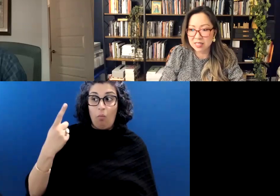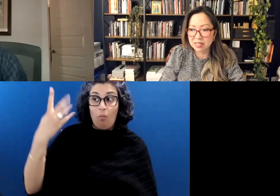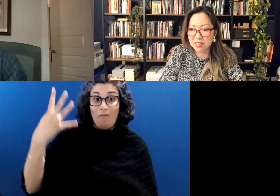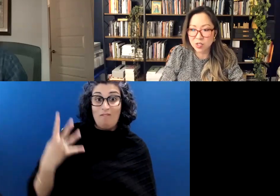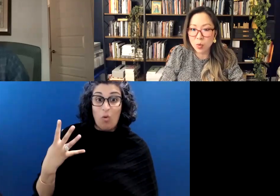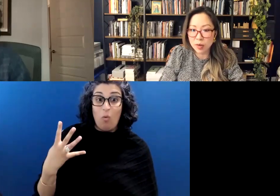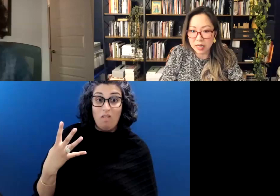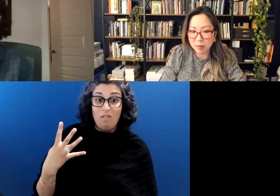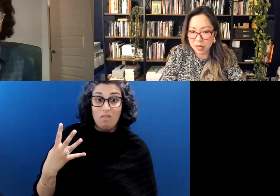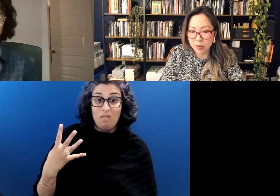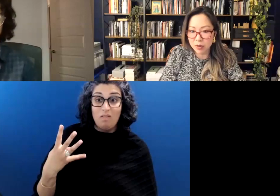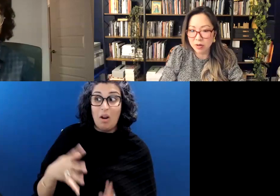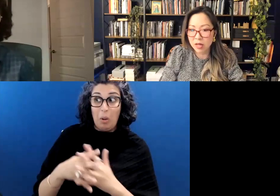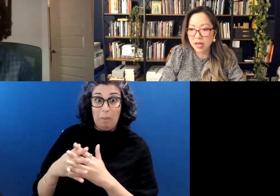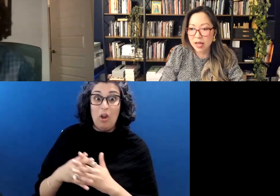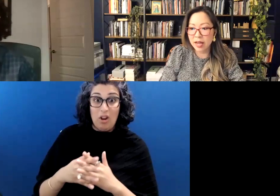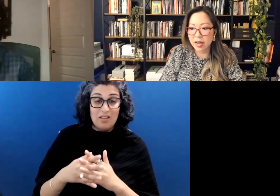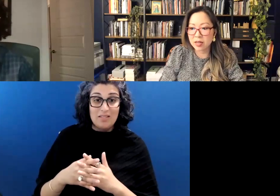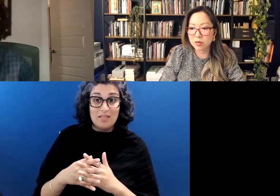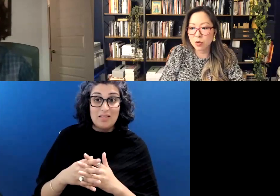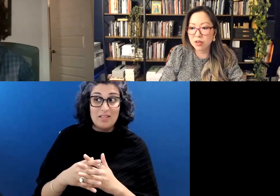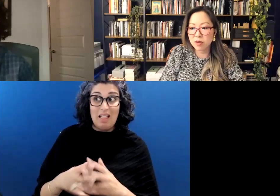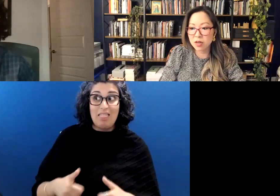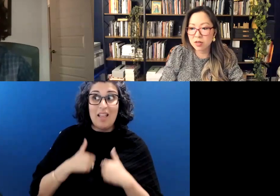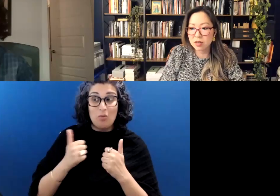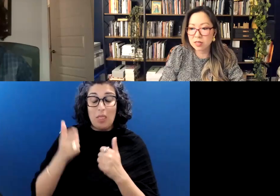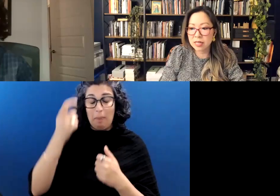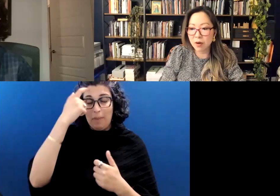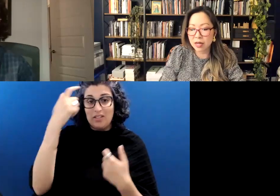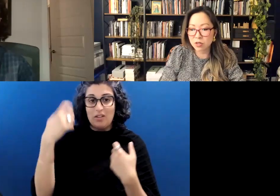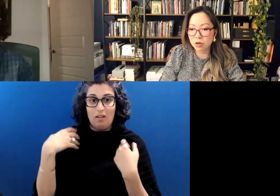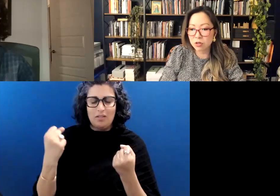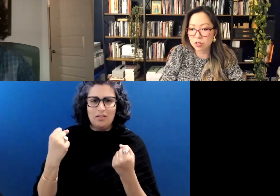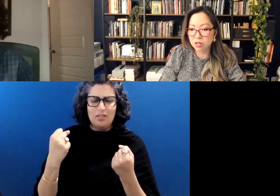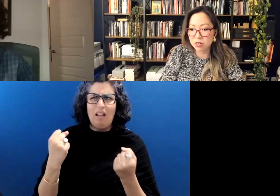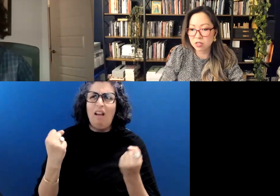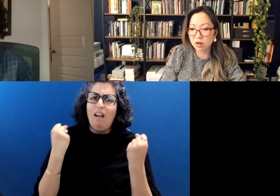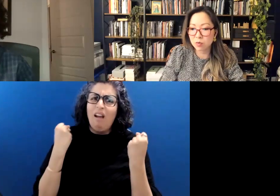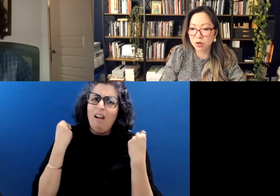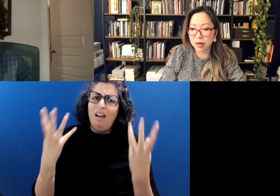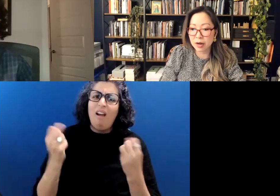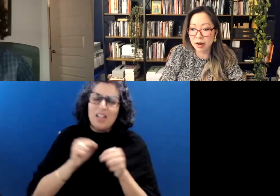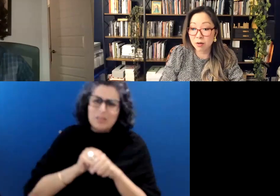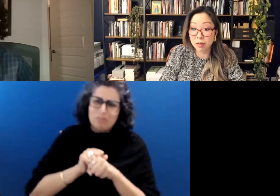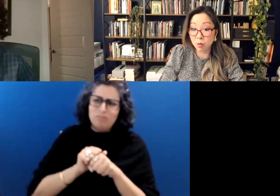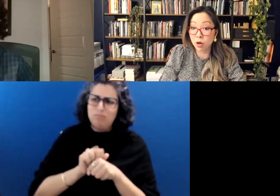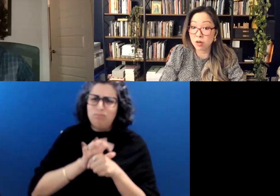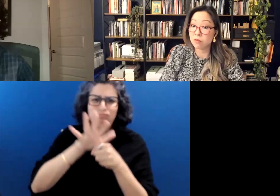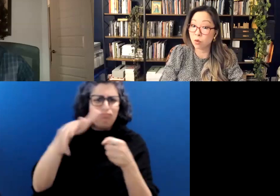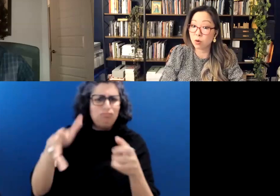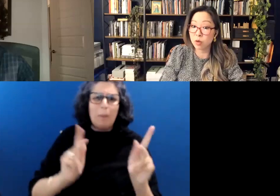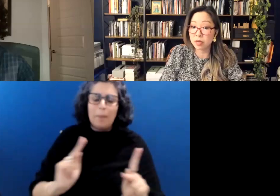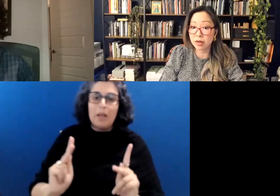That's so many people. And we've now as a culture, are starting to talk more about how like one in four women